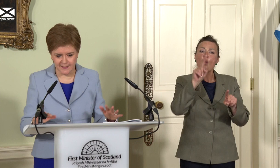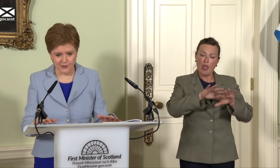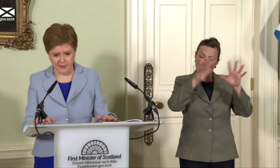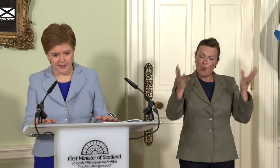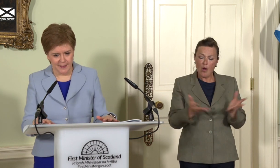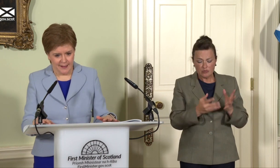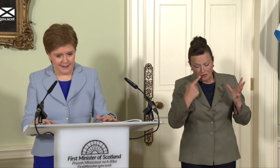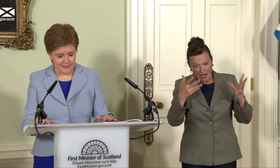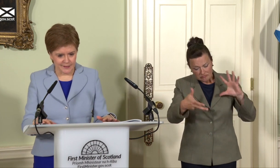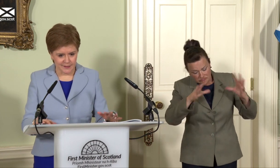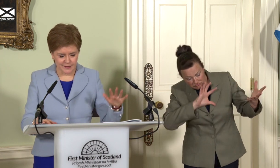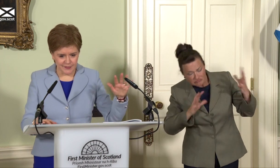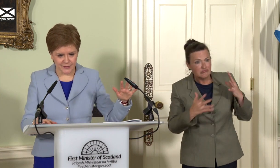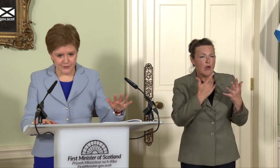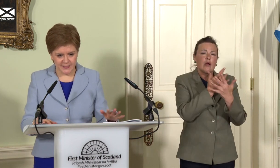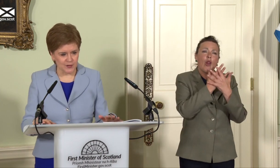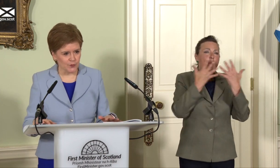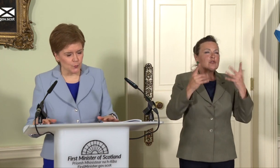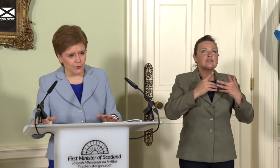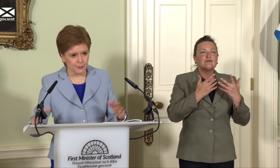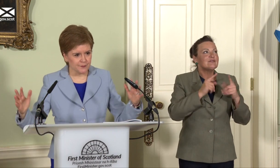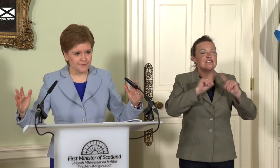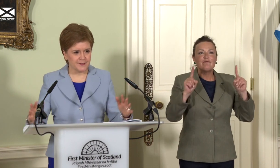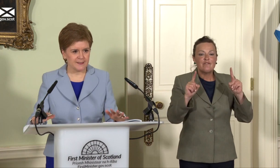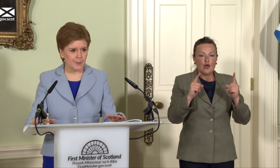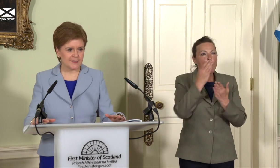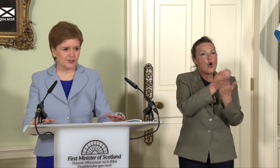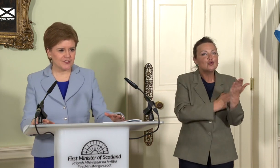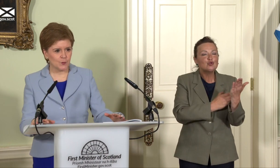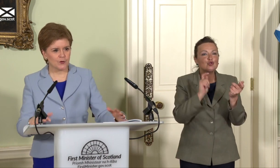you know, in the years around the Second World War there were 50 independent countries in the world,